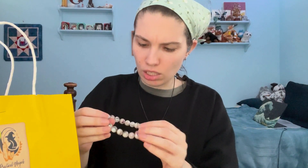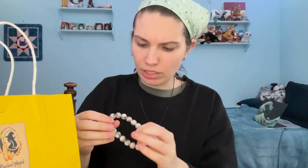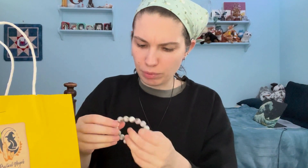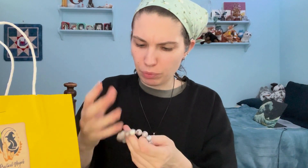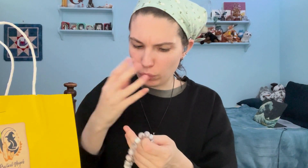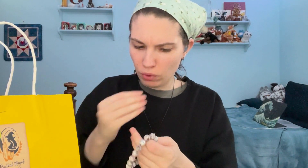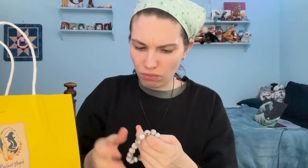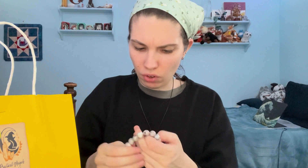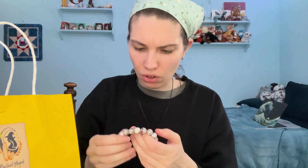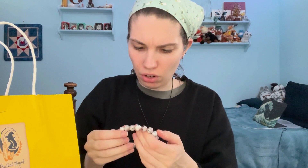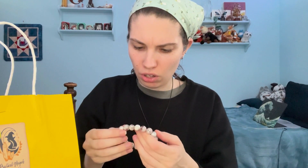It's beautiful!